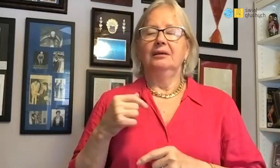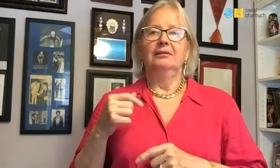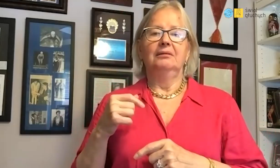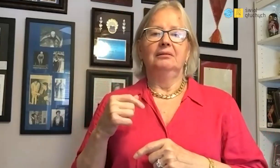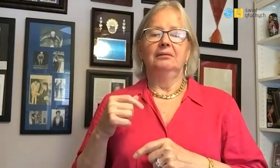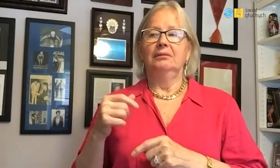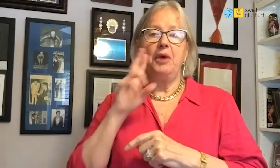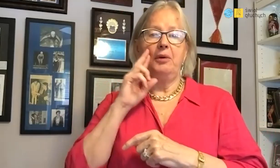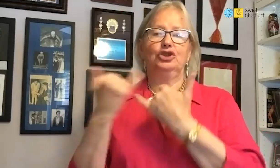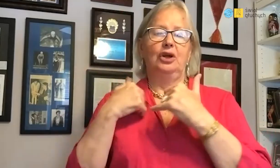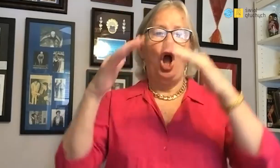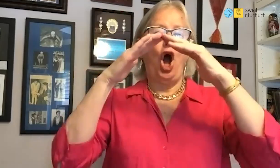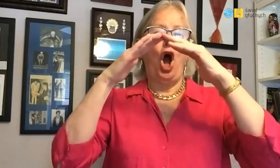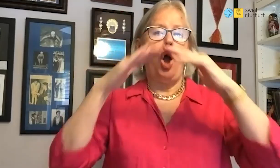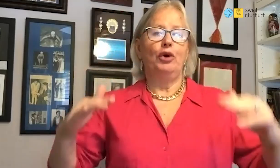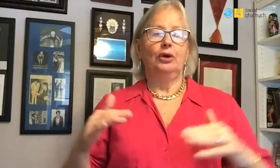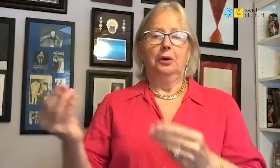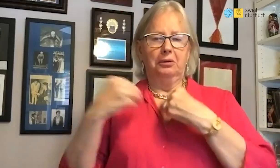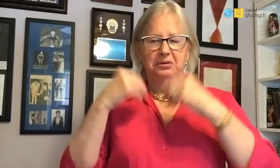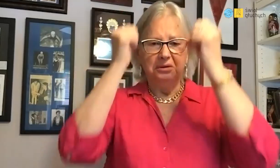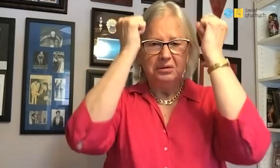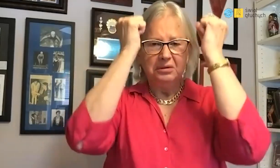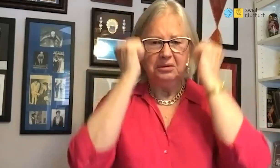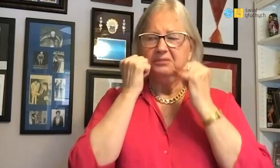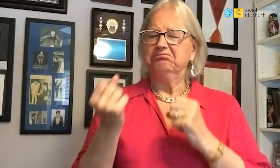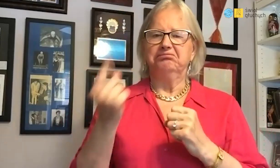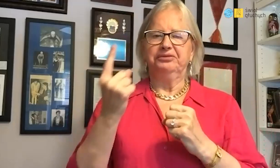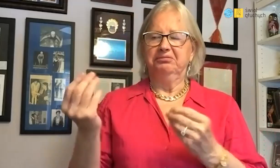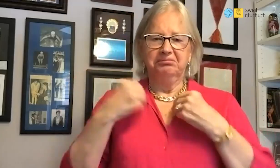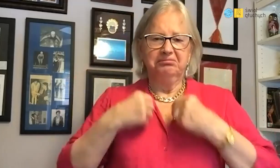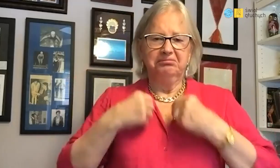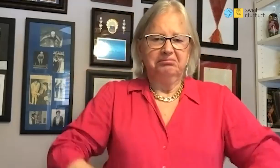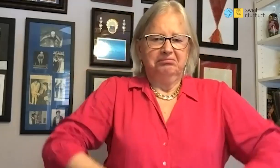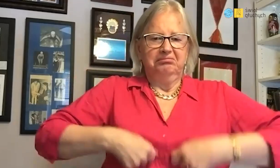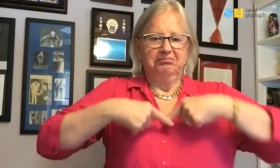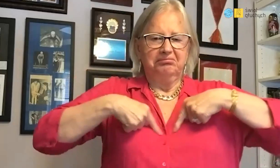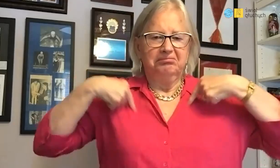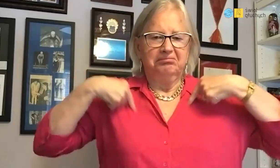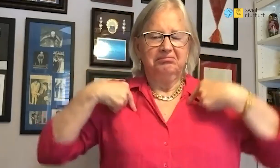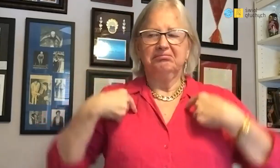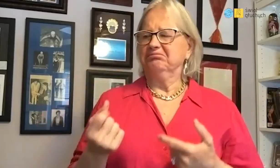In summer, packing for the trip, mother packed my shower cap and swimsuit.